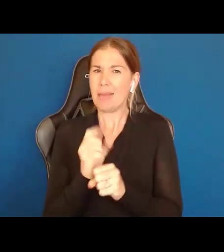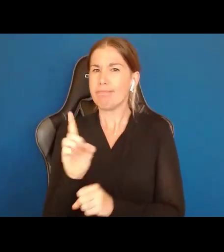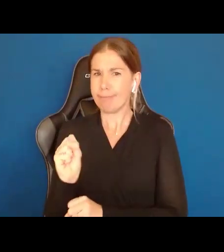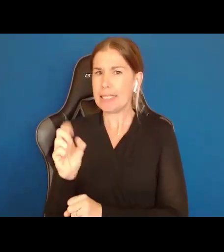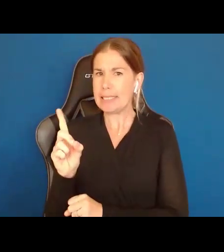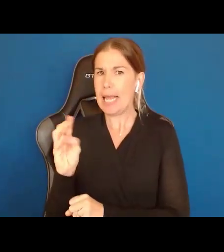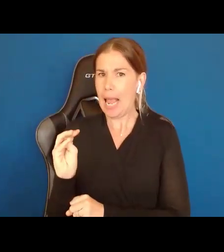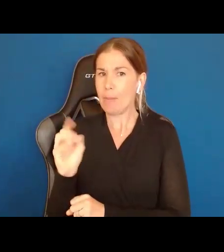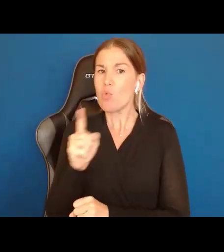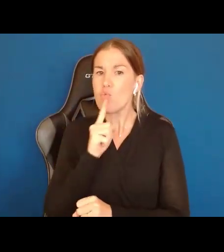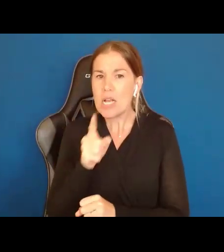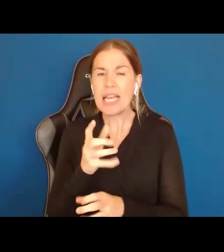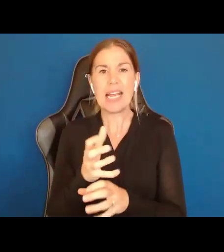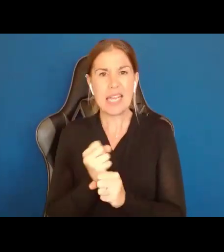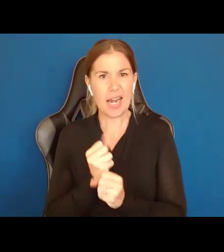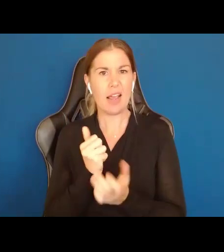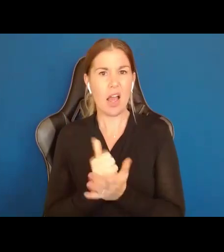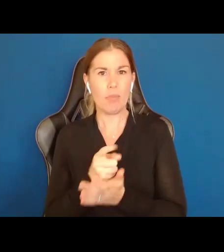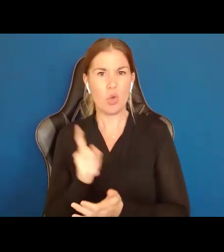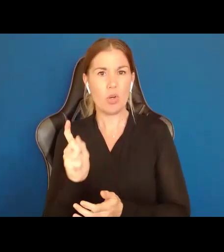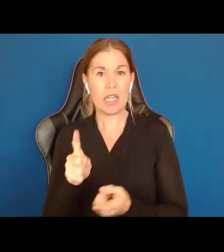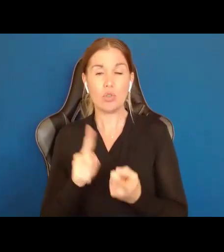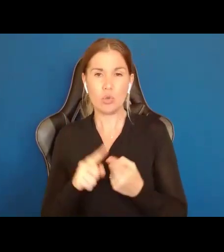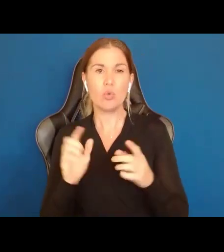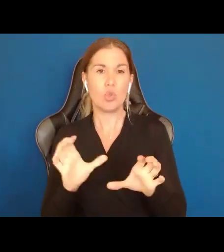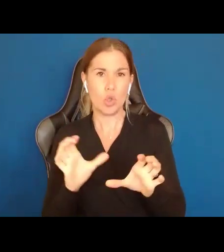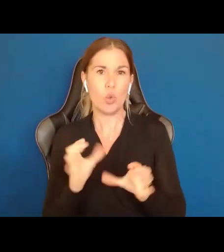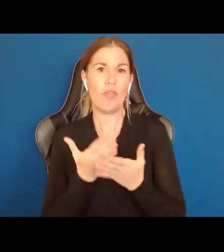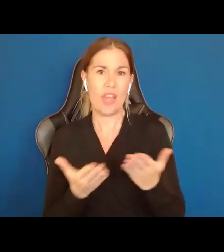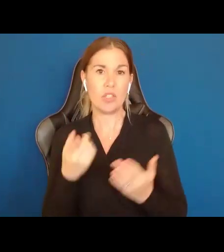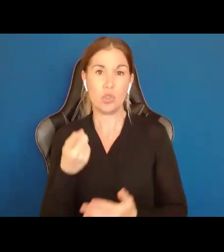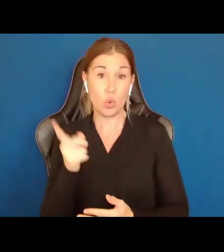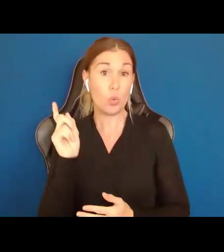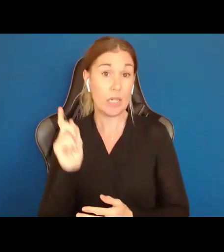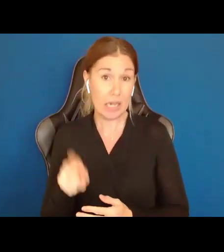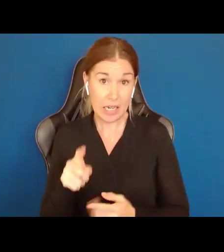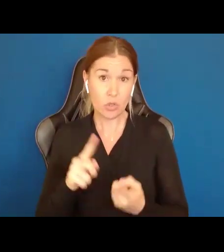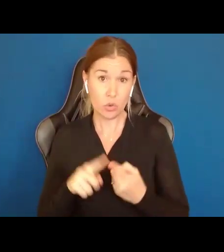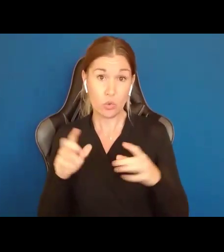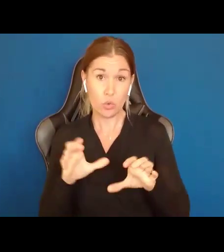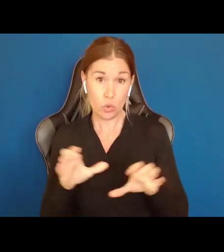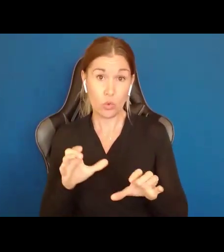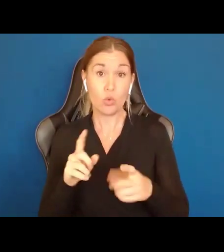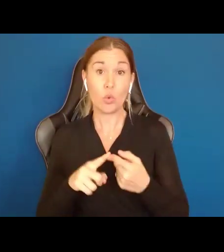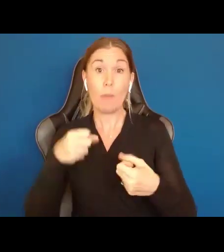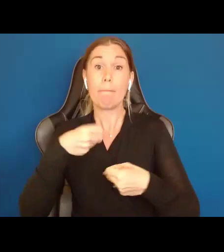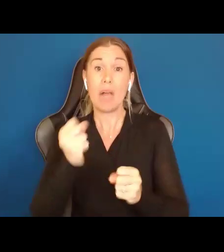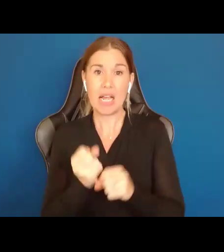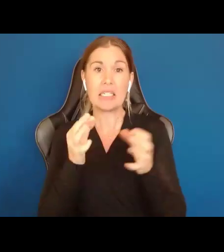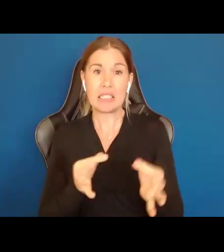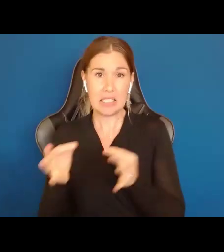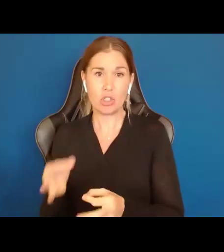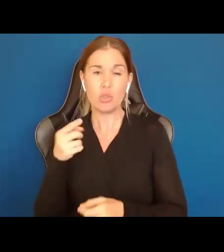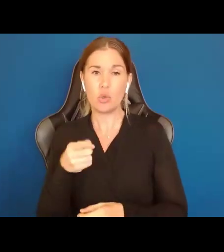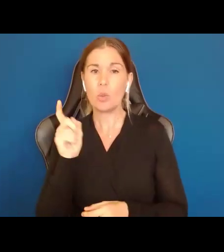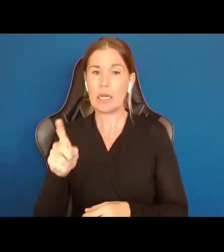than getting the help you need to do the things you need to do to make the decisions you need to make.